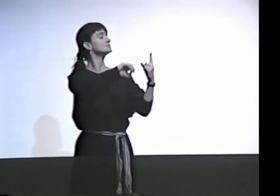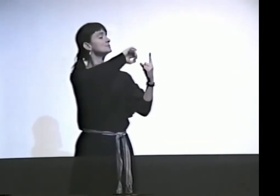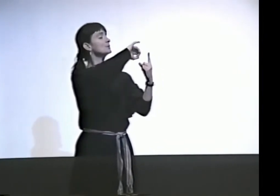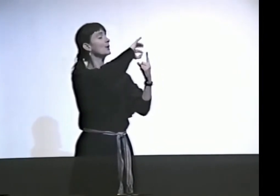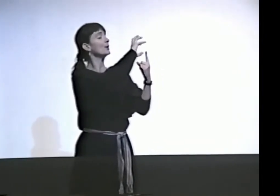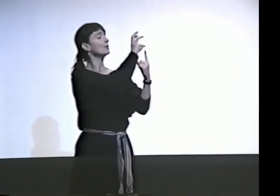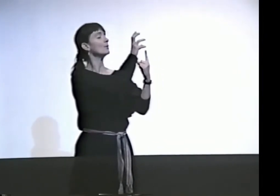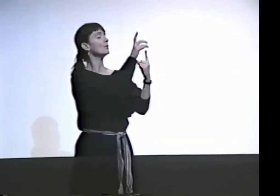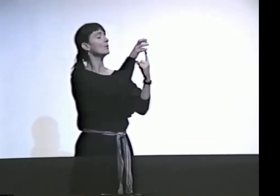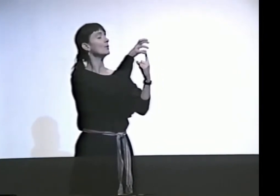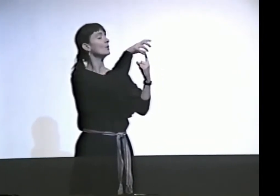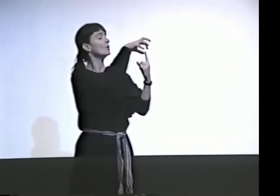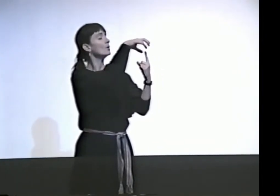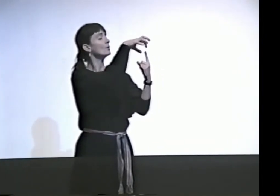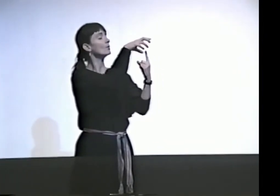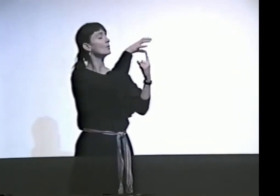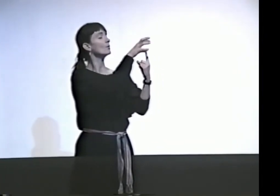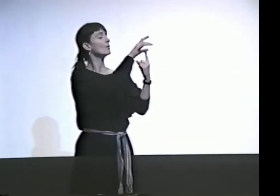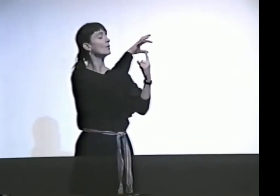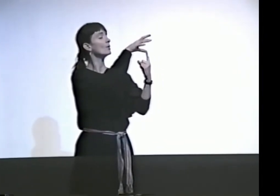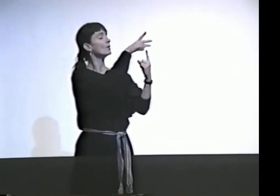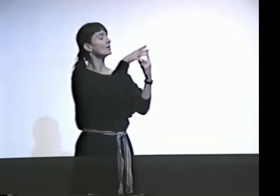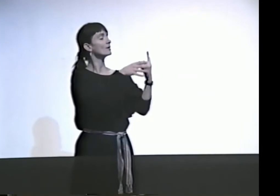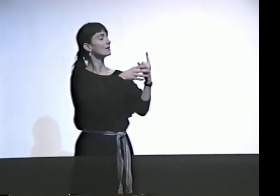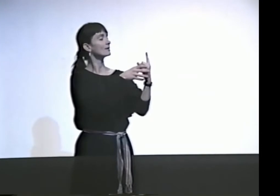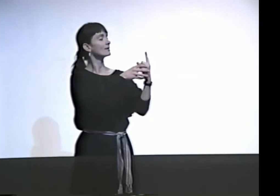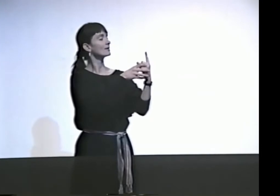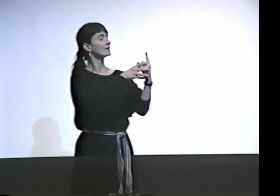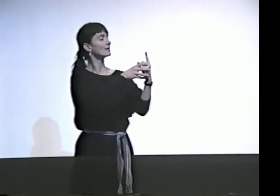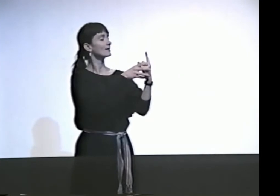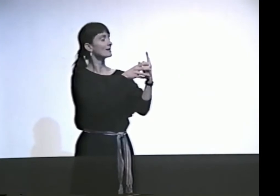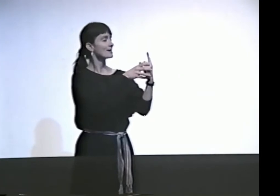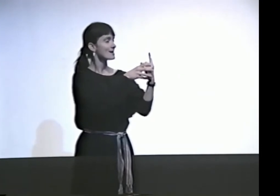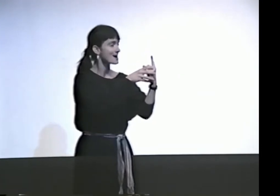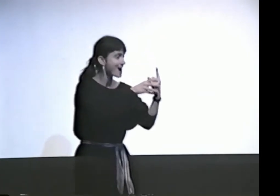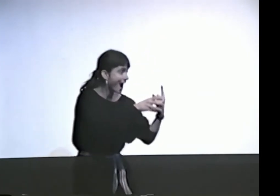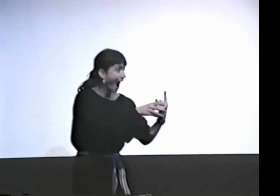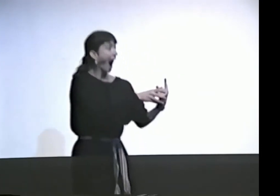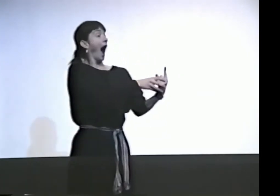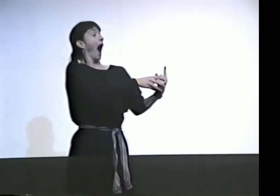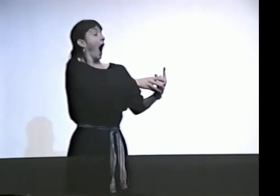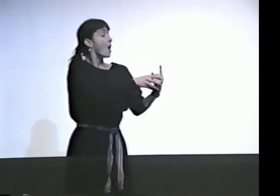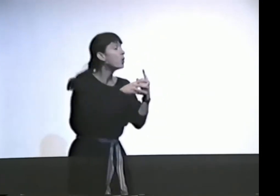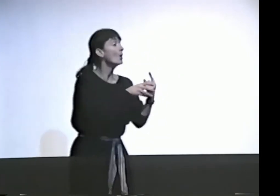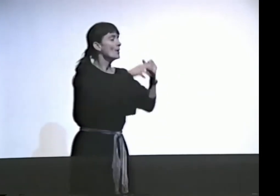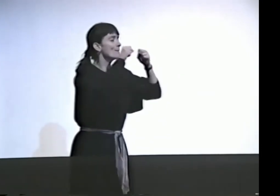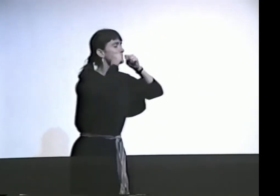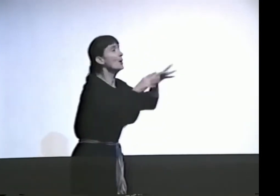DANDELION GONE TO SEED. [BLOWS]